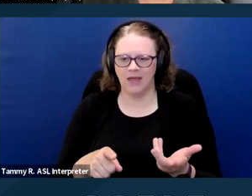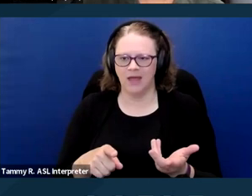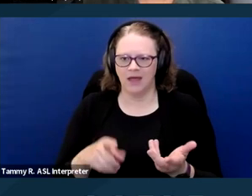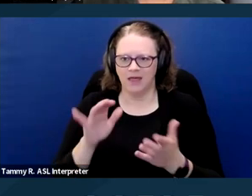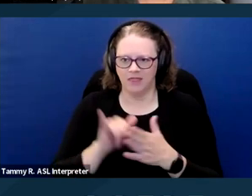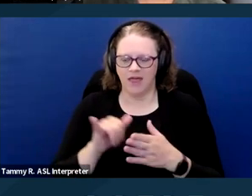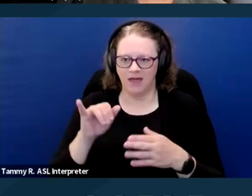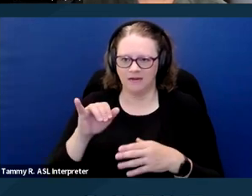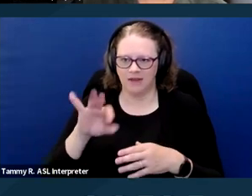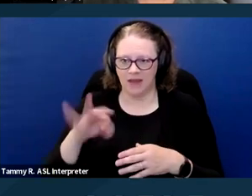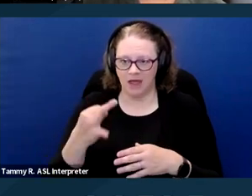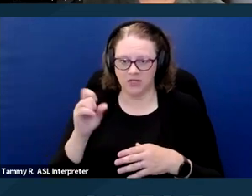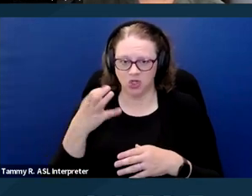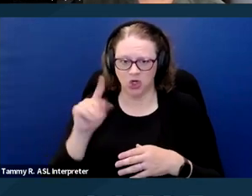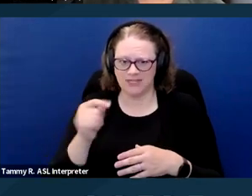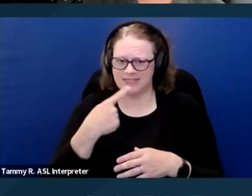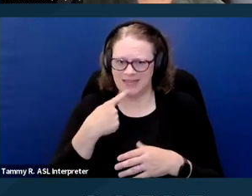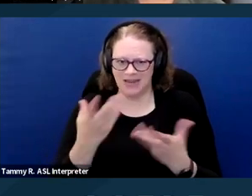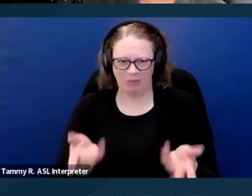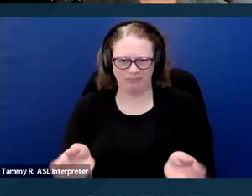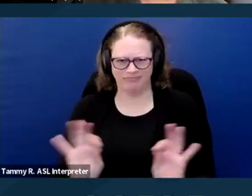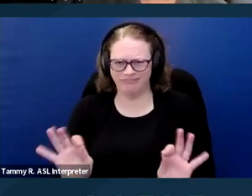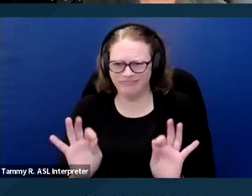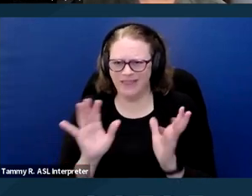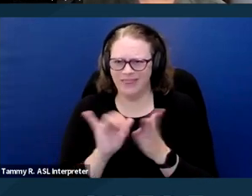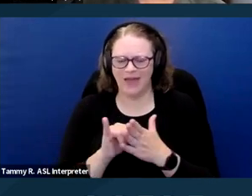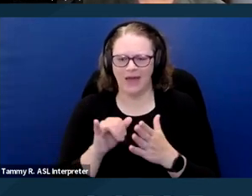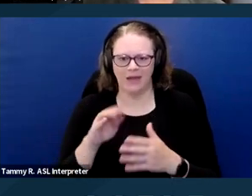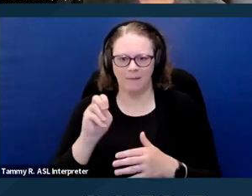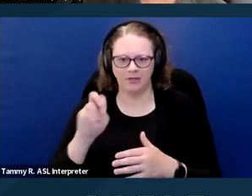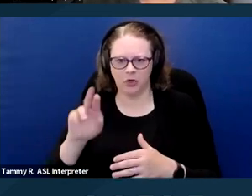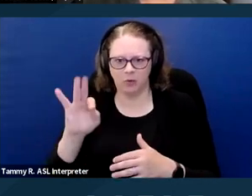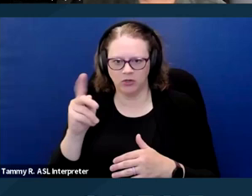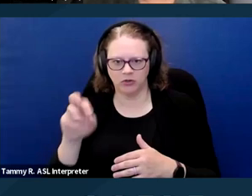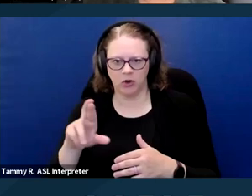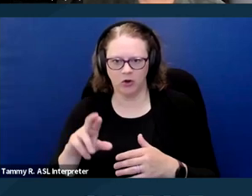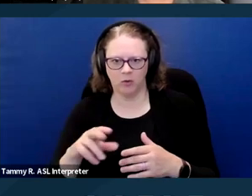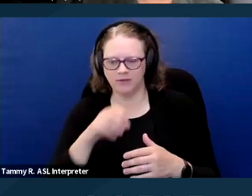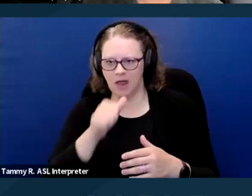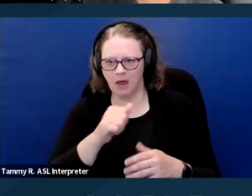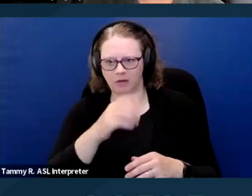that Ms. McClendon has a disability because knowledge can be both actual or constructive.